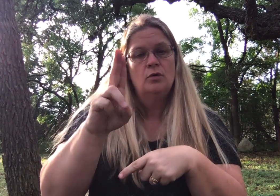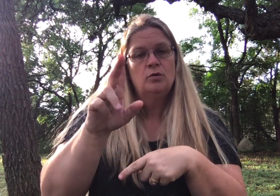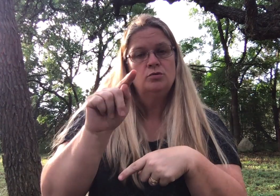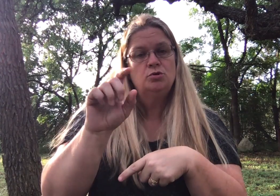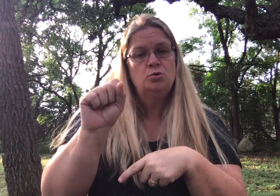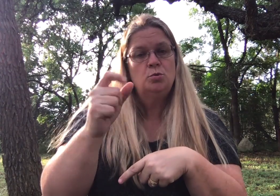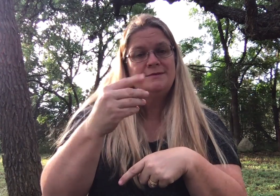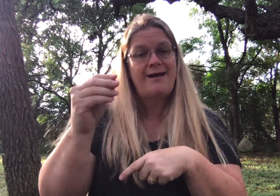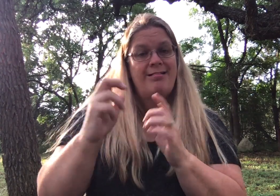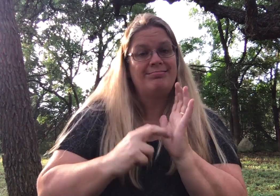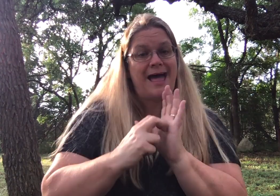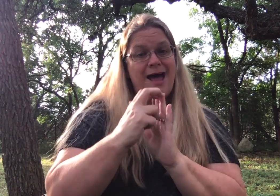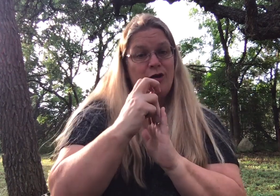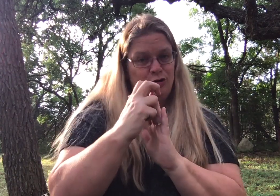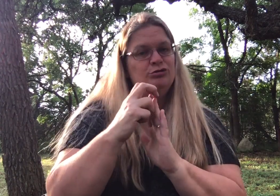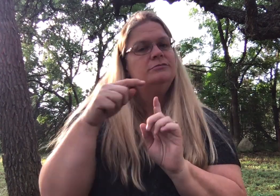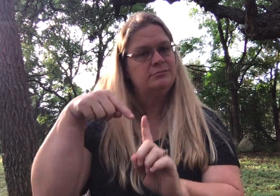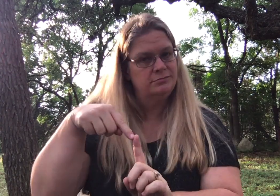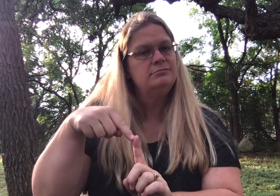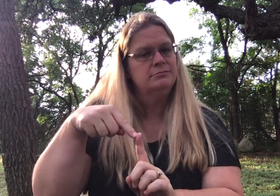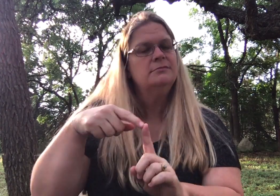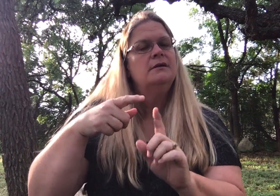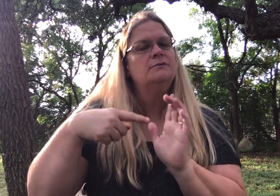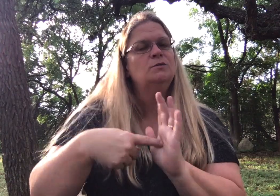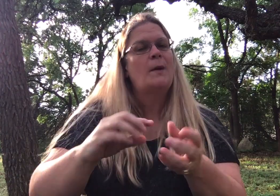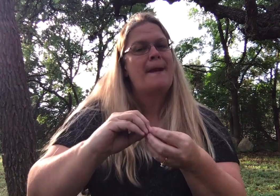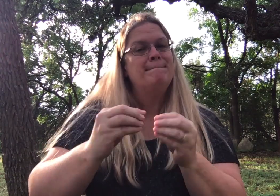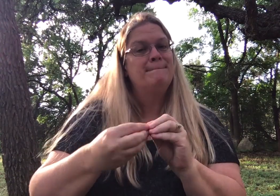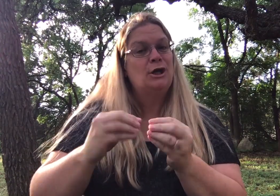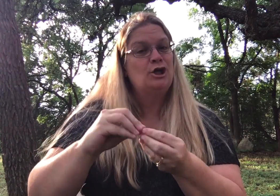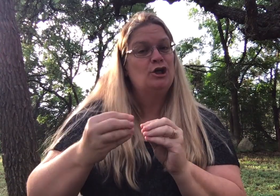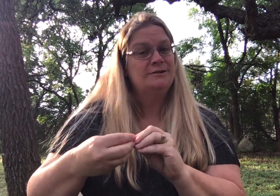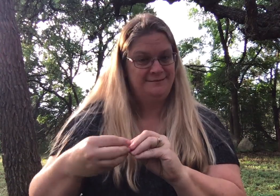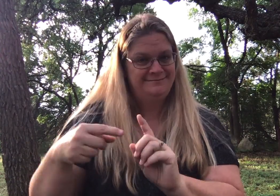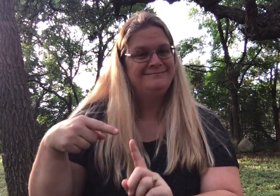Chutes and Ladders is another example of a game that shows numbers.